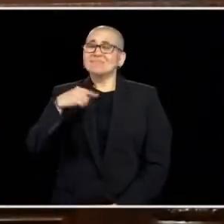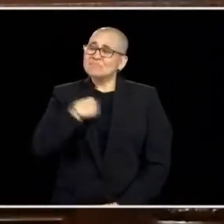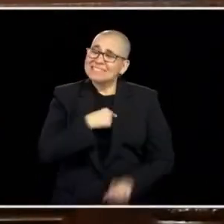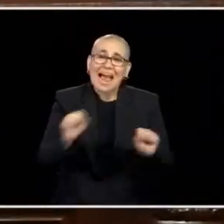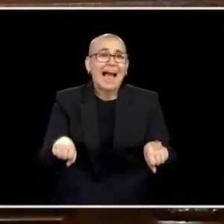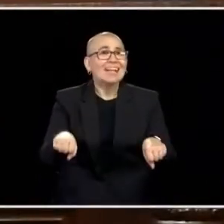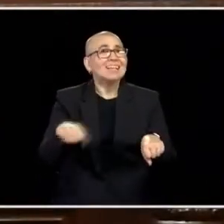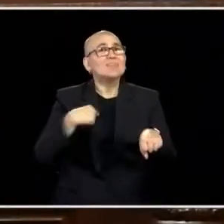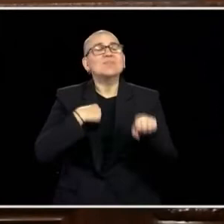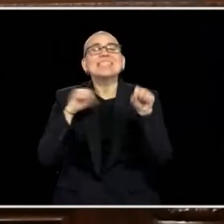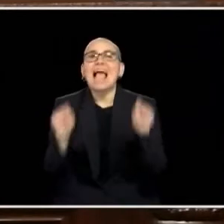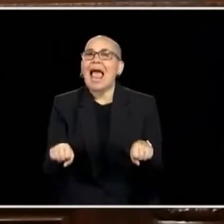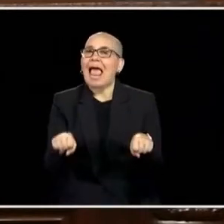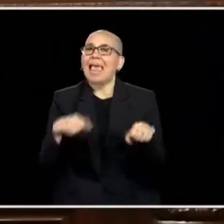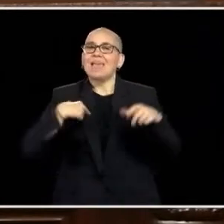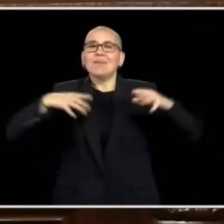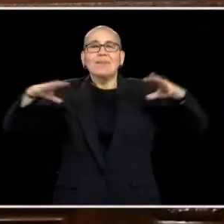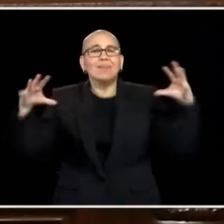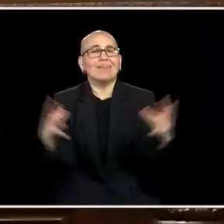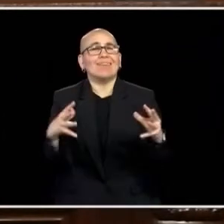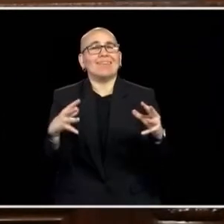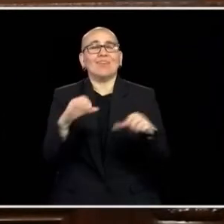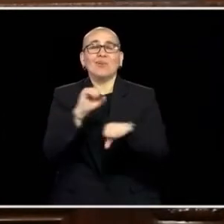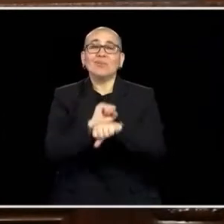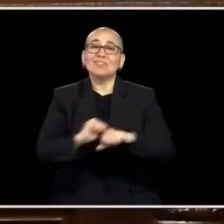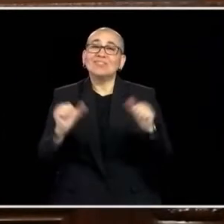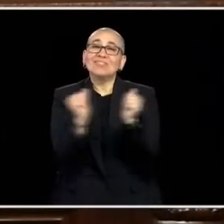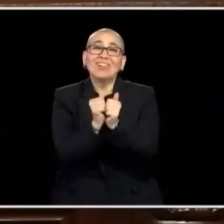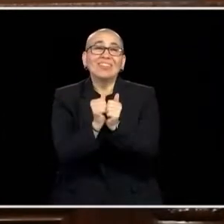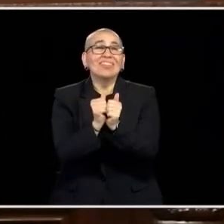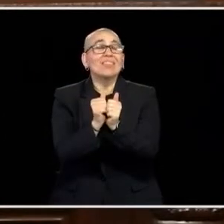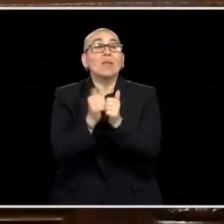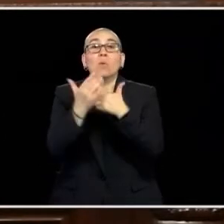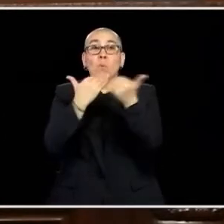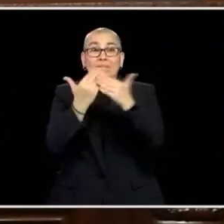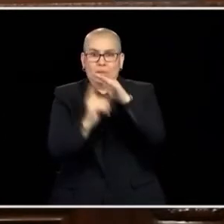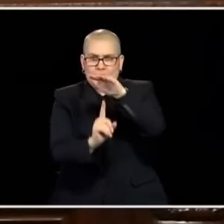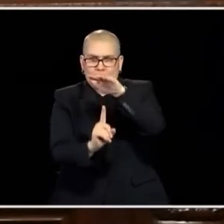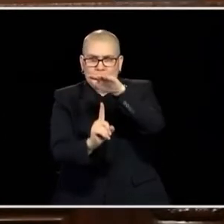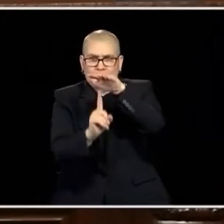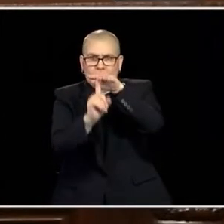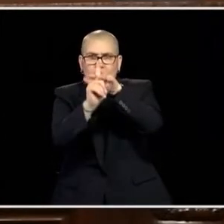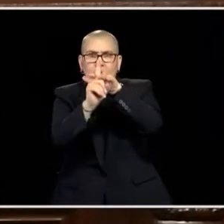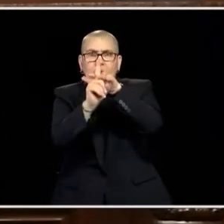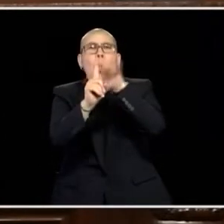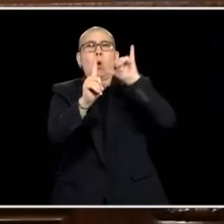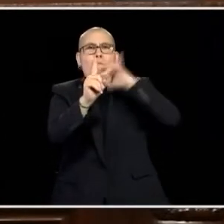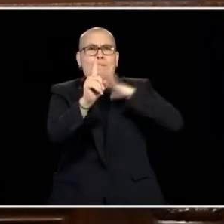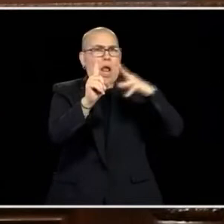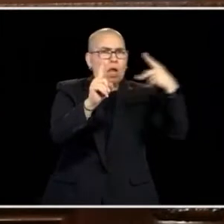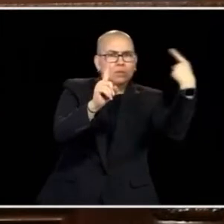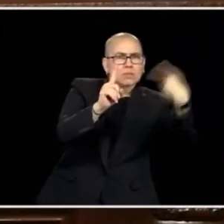WE CAN DO IT. LET'S PREPARE THE WORKFORCE, LET'S TACKLING THE ISSUES, LET'S TRY AND FIND COMMON GROUND, IT'S NOT GOING TO BE IN TOTAL.